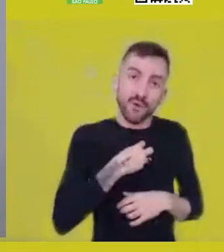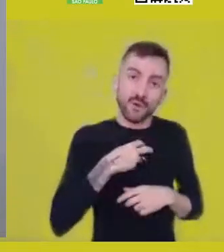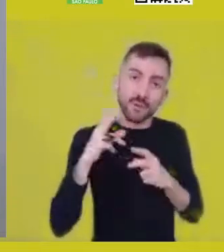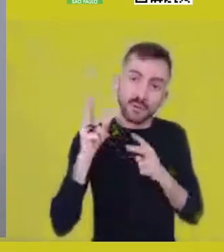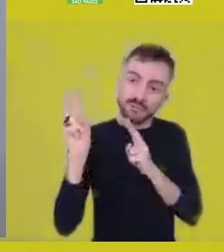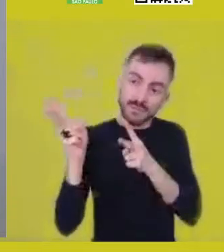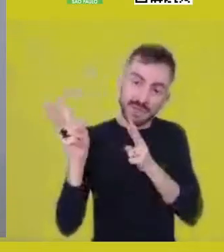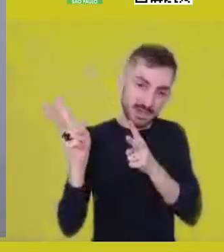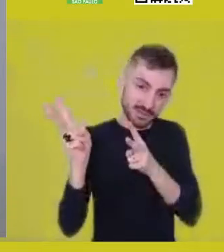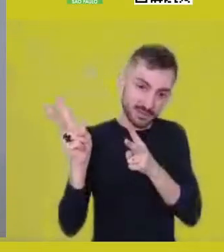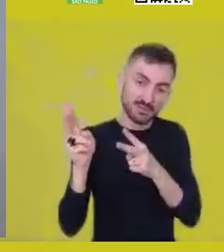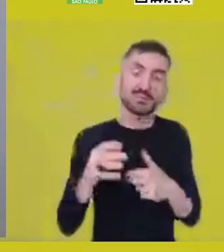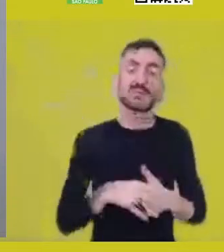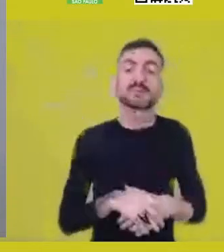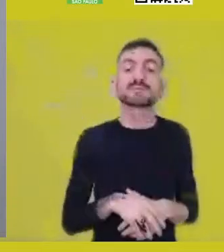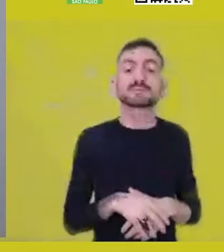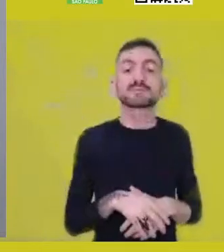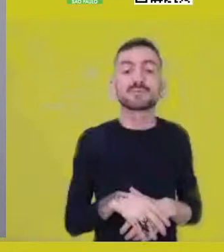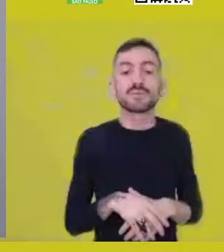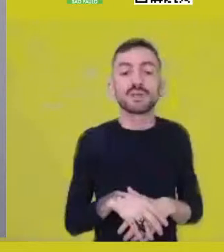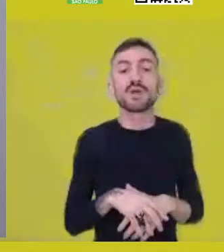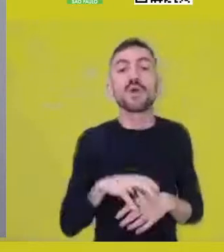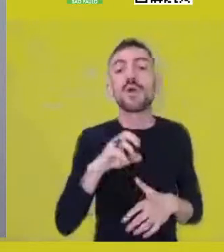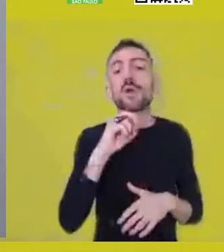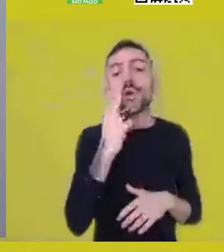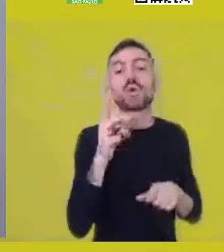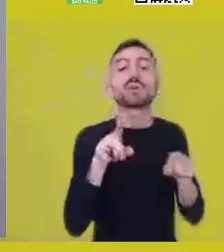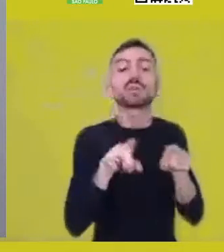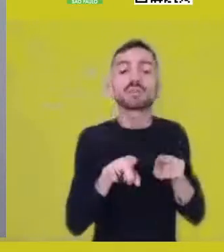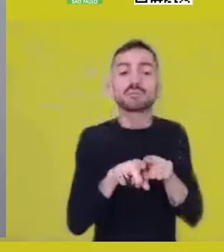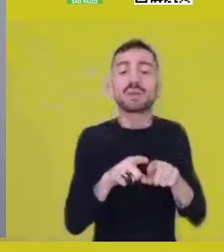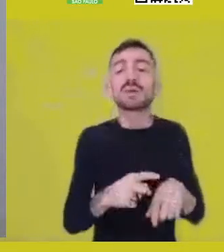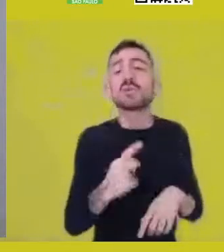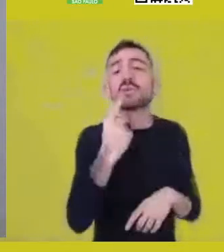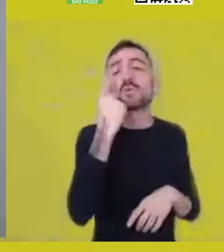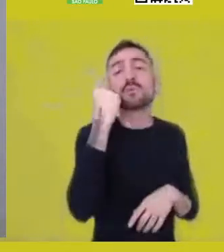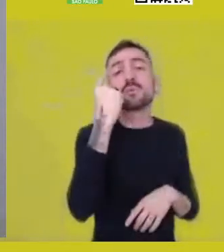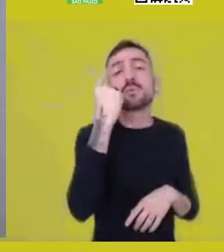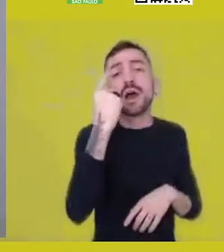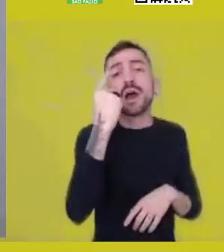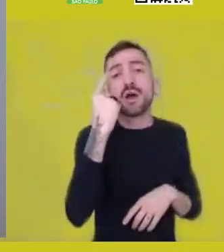to a single manifestation concentrated in a certain place.